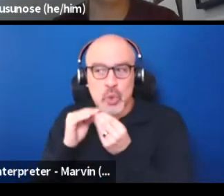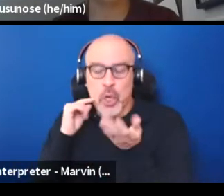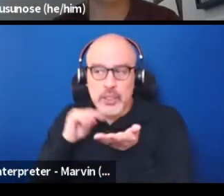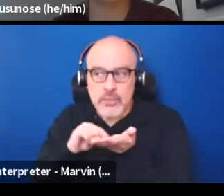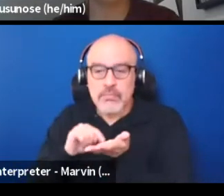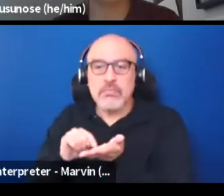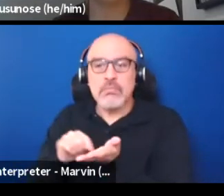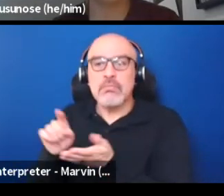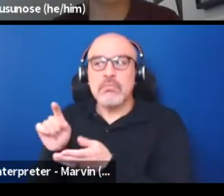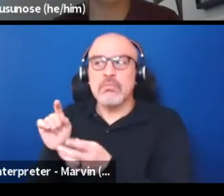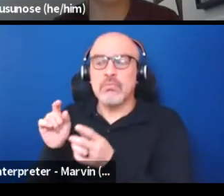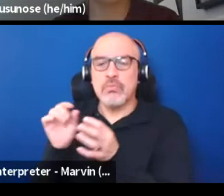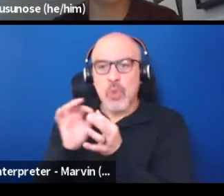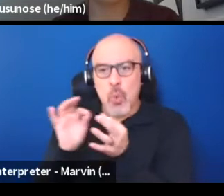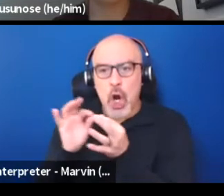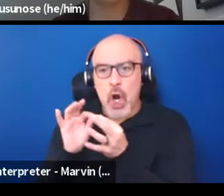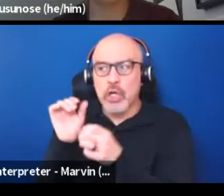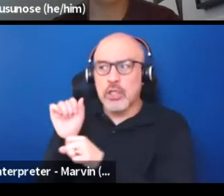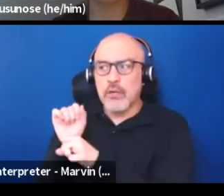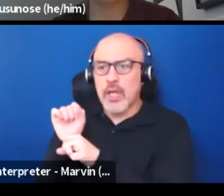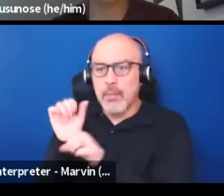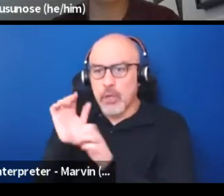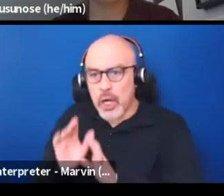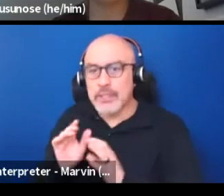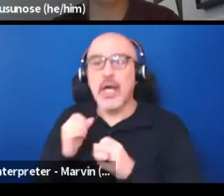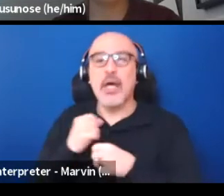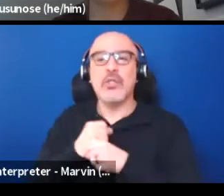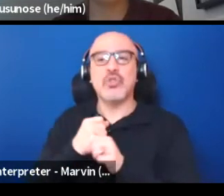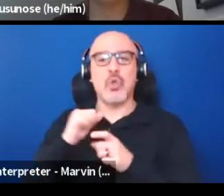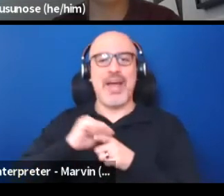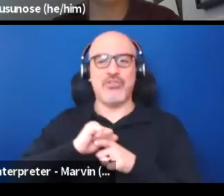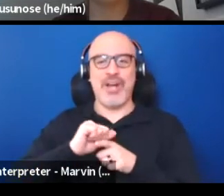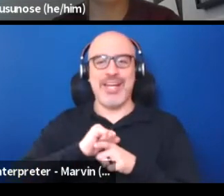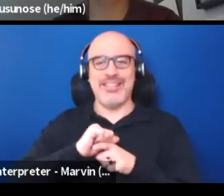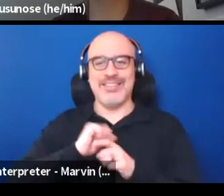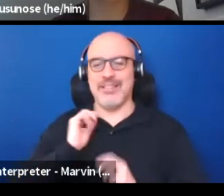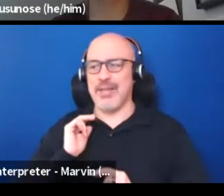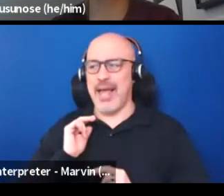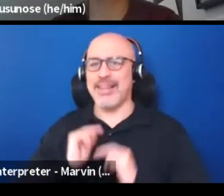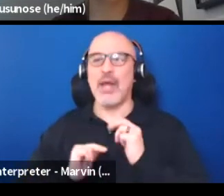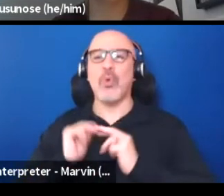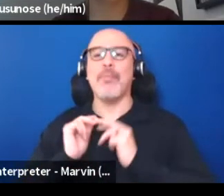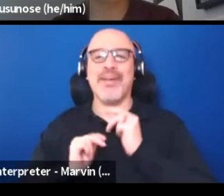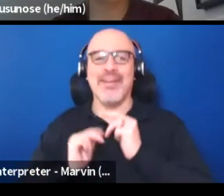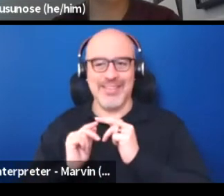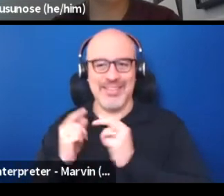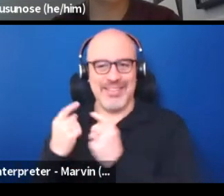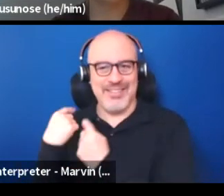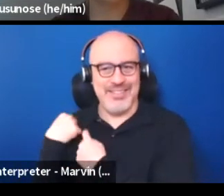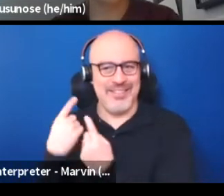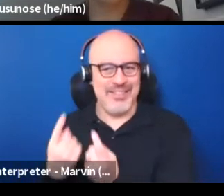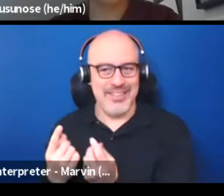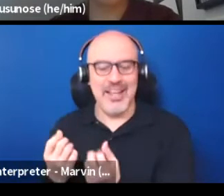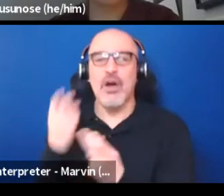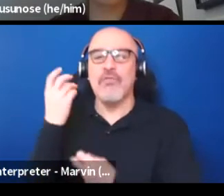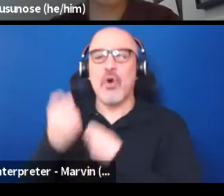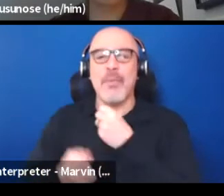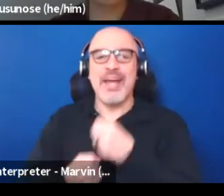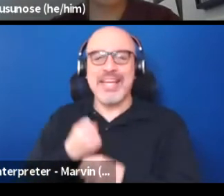and to actually create trainings from that. And then we built on that over several years to actually just use it as a basis and foundation